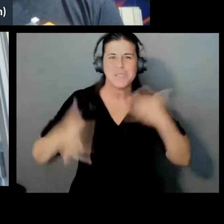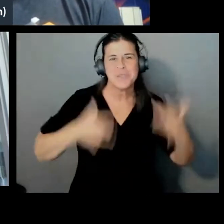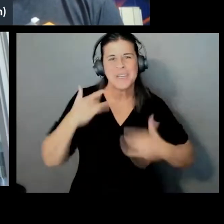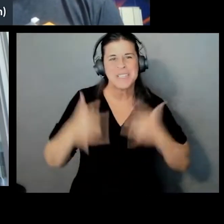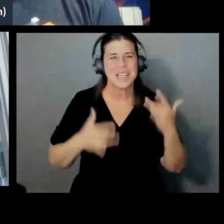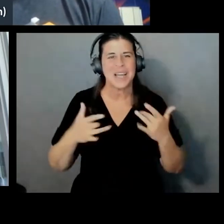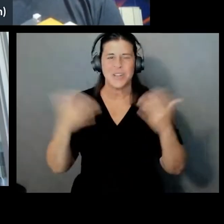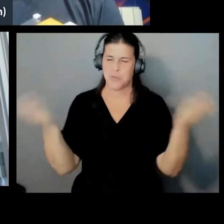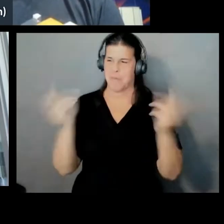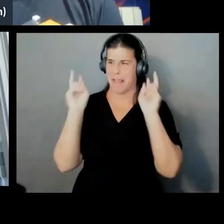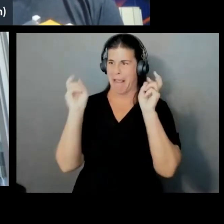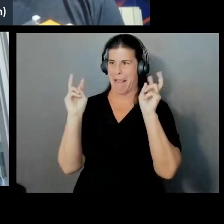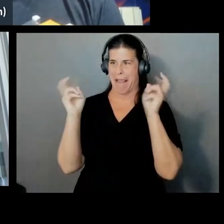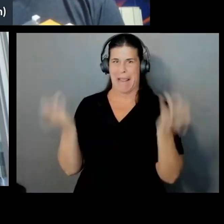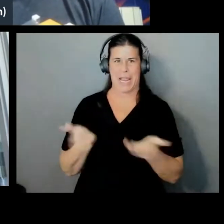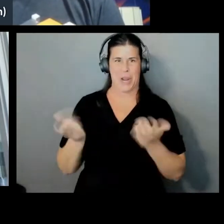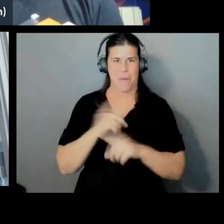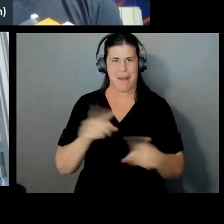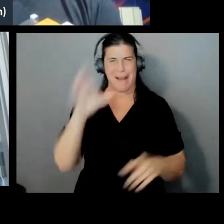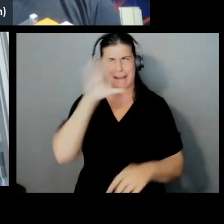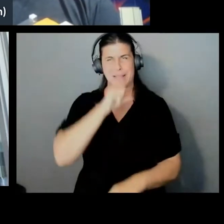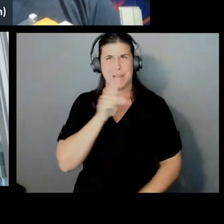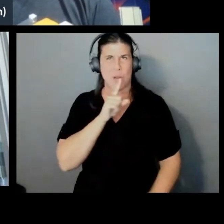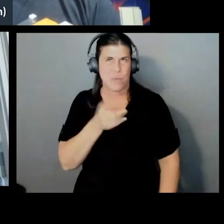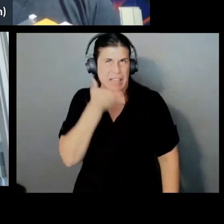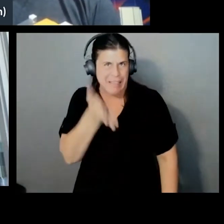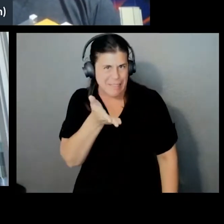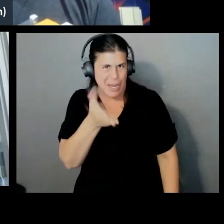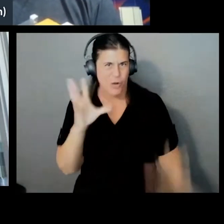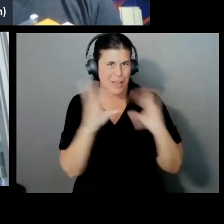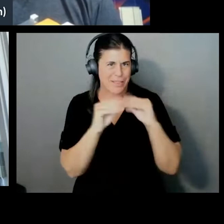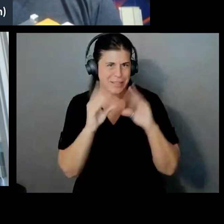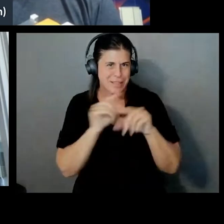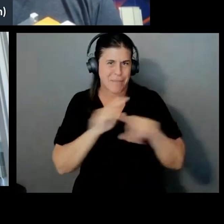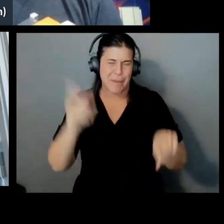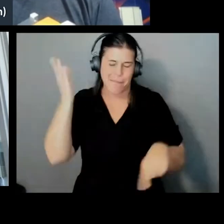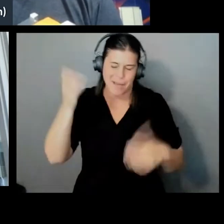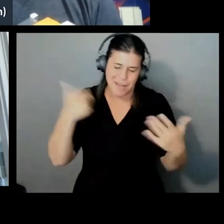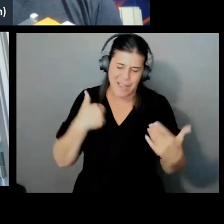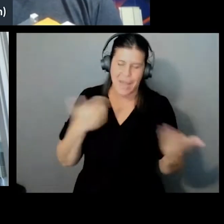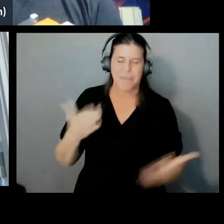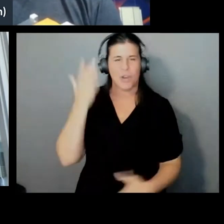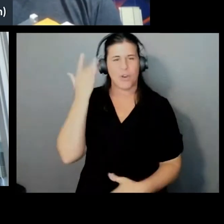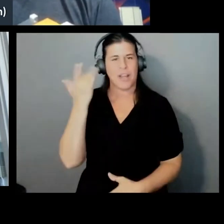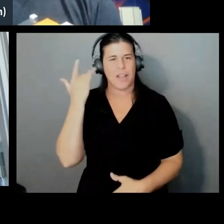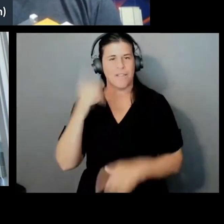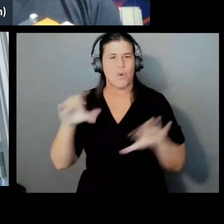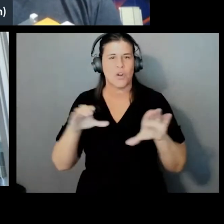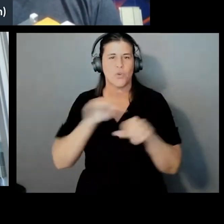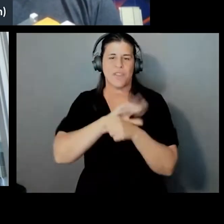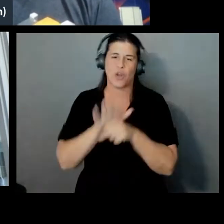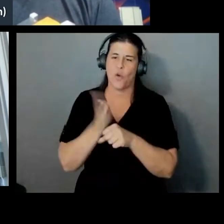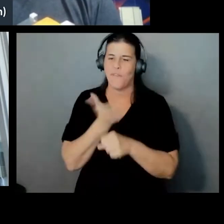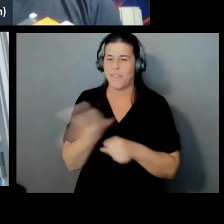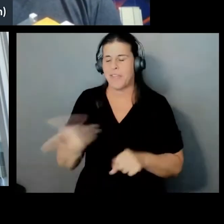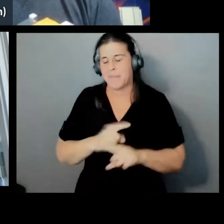I guess I'm not really there at the summit. I'm back in California doing the COVID thing, but I'm happy to be there in spirit at least.